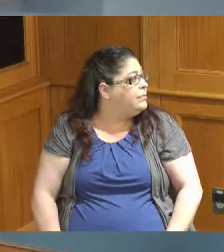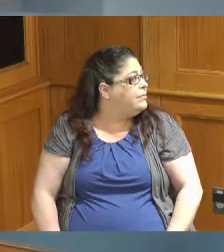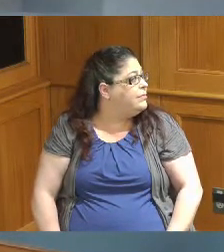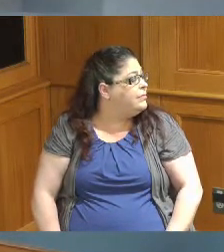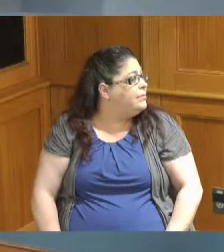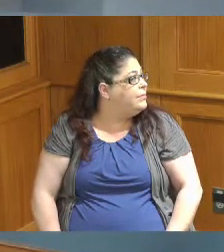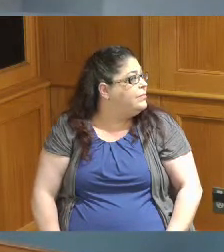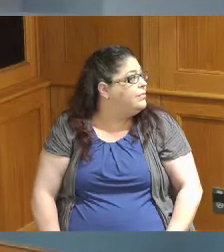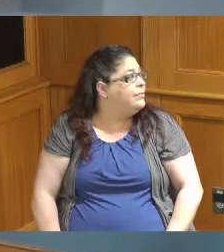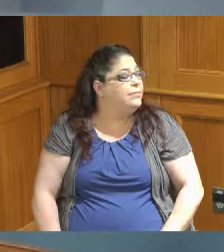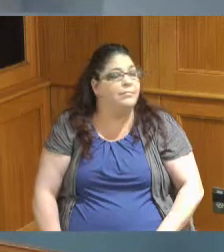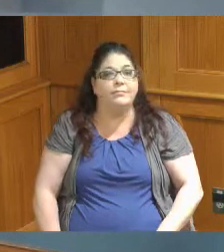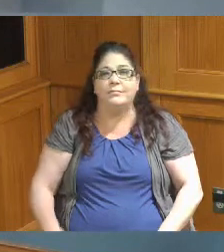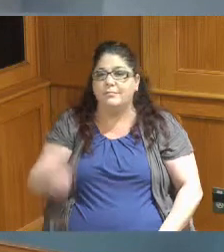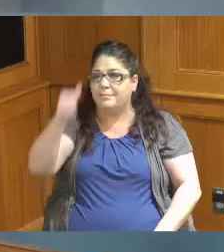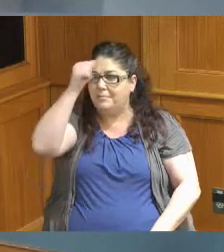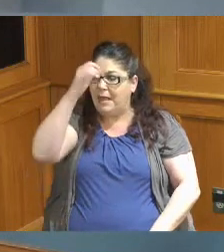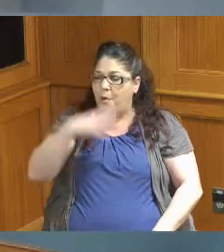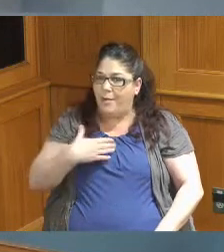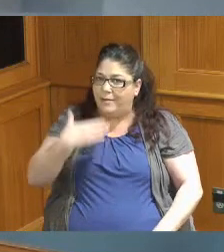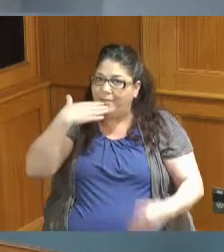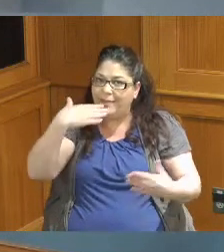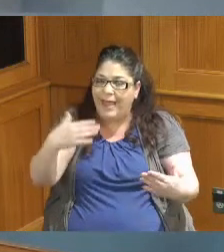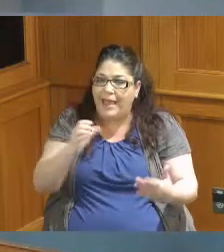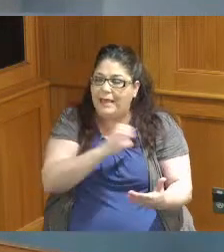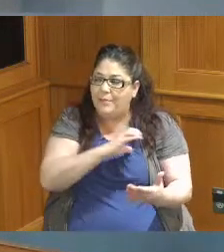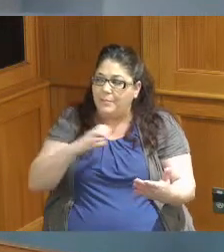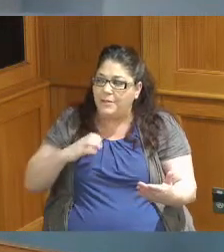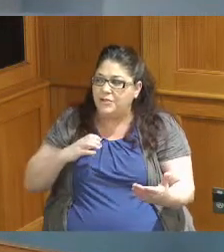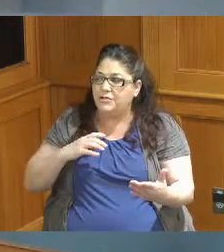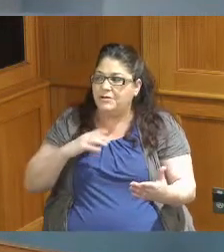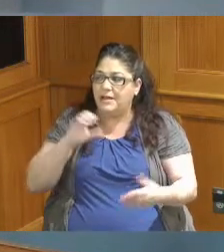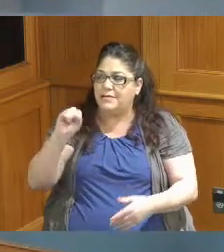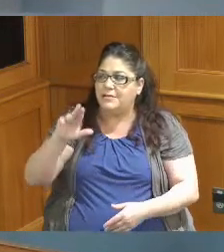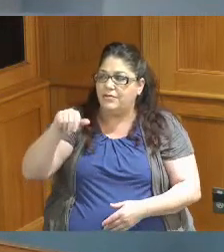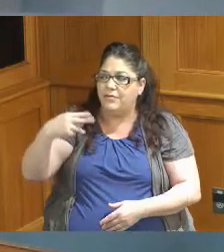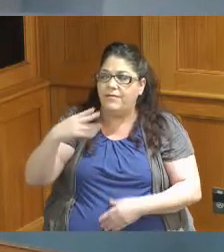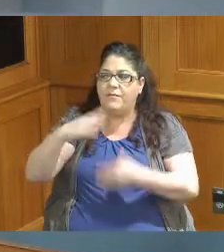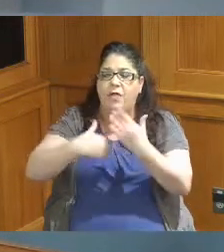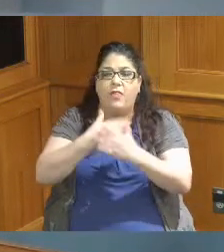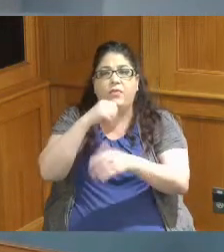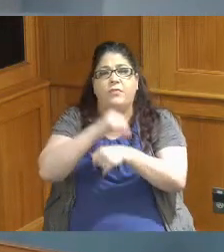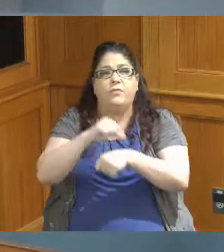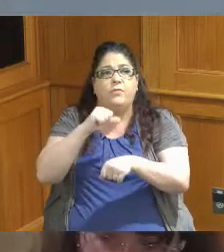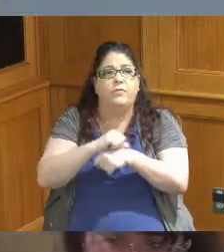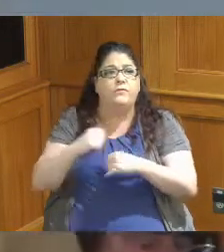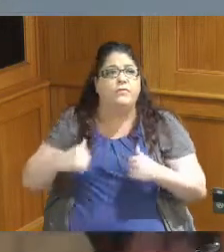the Commission and Sarah for all the amazing work that's been done for this youth resiliency process